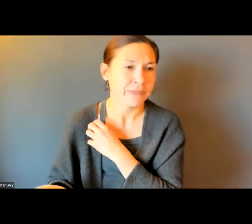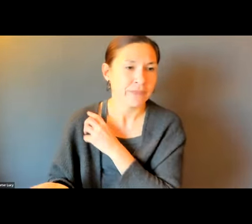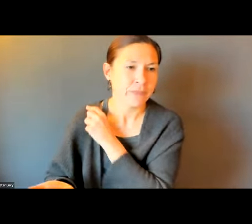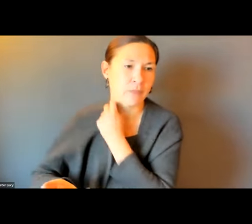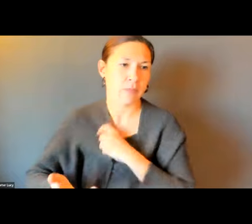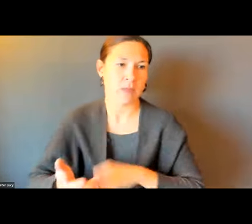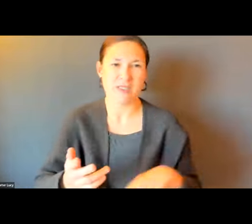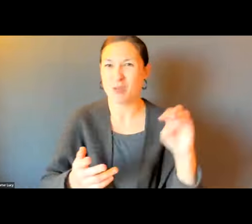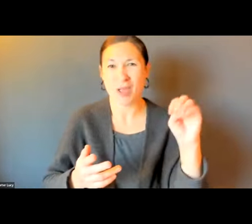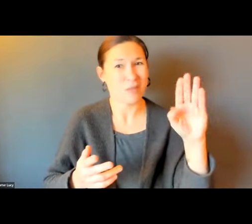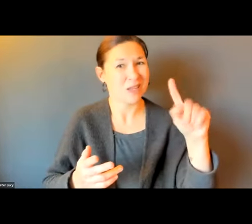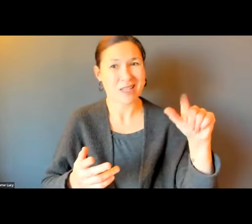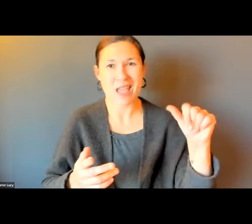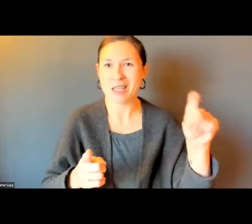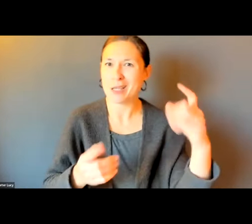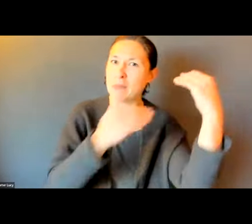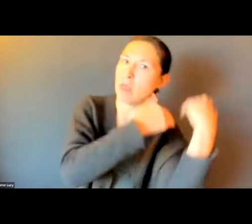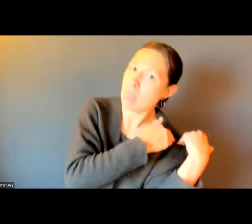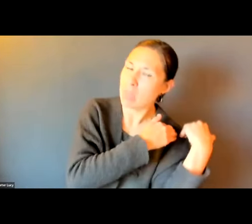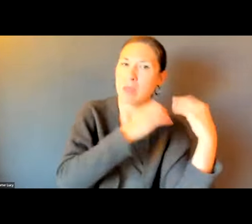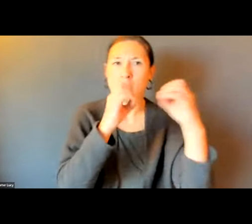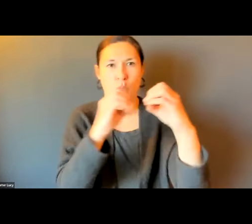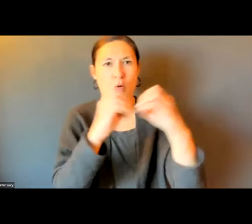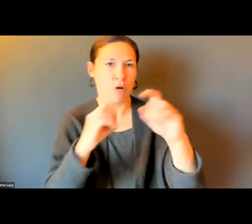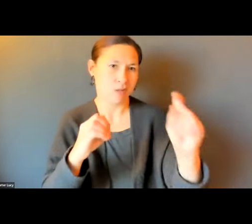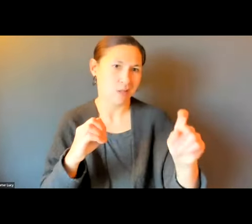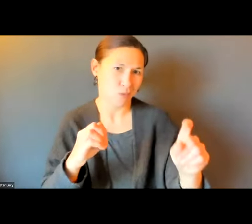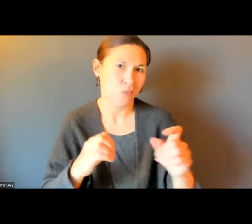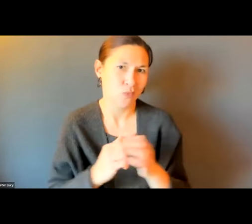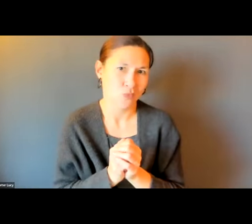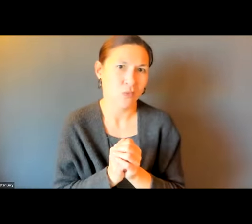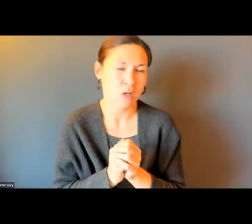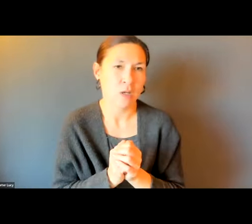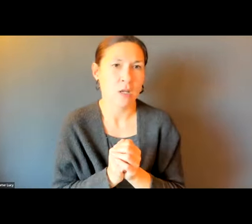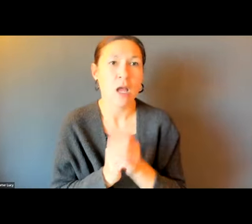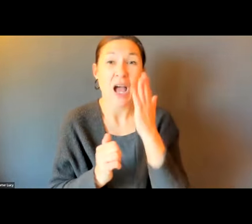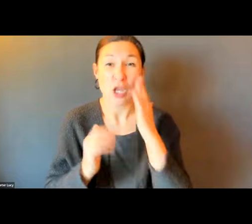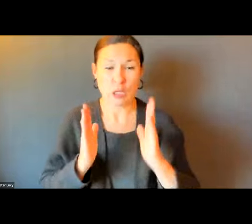BUT CITIES AND TOWNS PAY FOR THE ROUTES -- IN THE CITIES AND TOWNS. MBTA REALLY DOES NEED TO TAKE